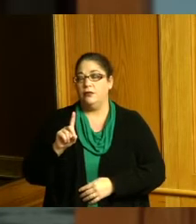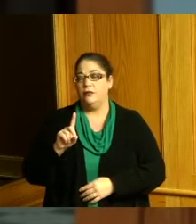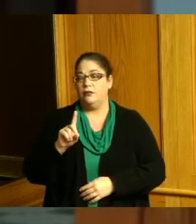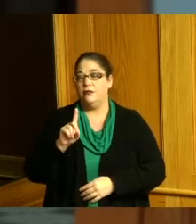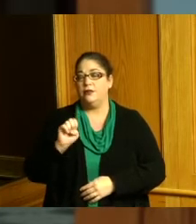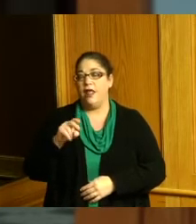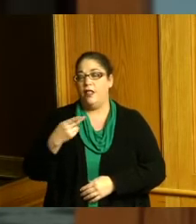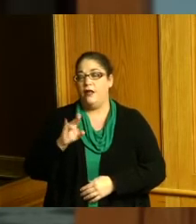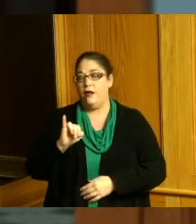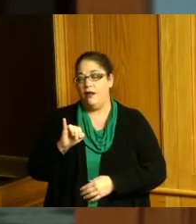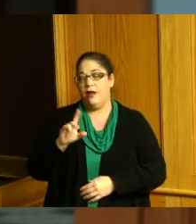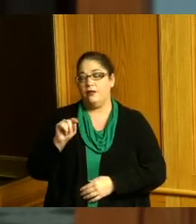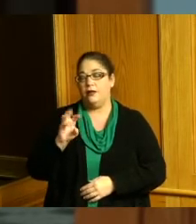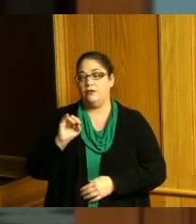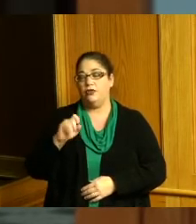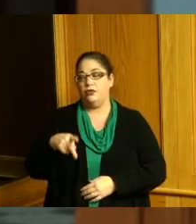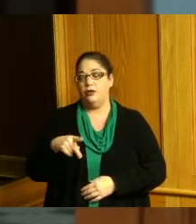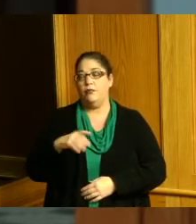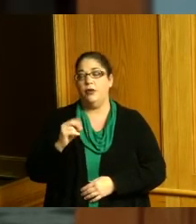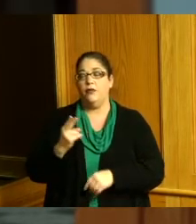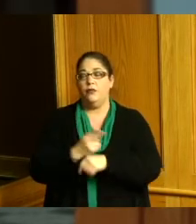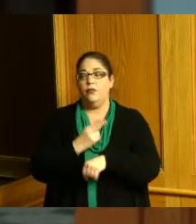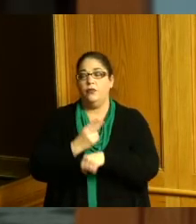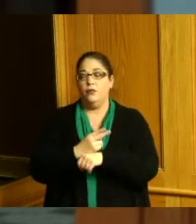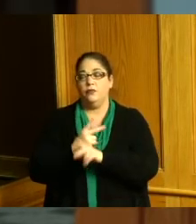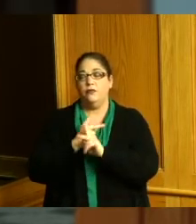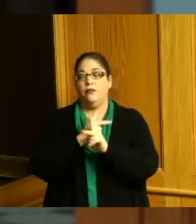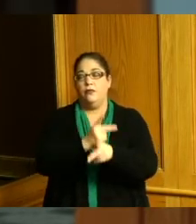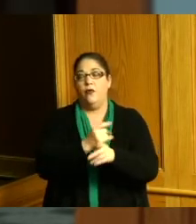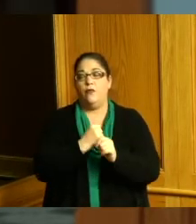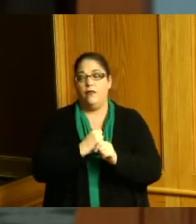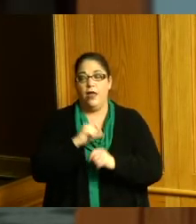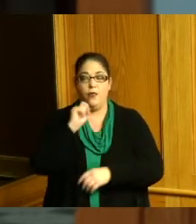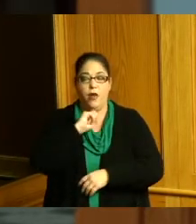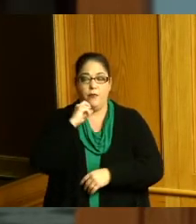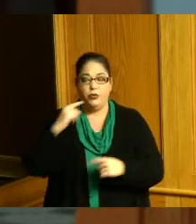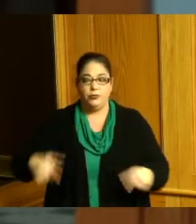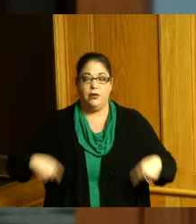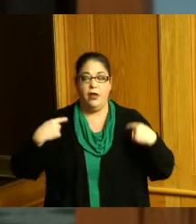for the use of a rubber tired loader this is part of our ongoing agreement with the